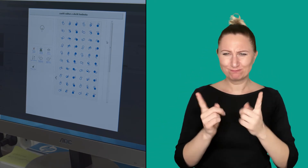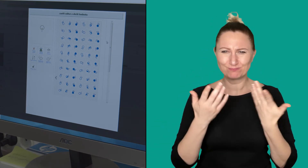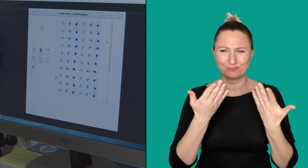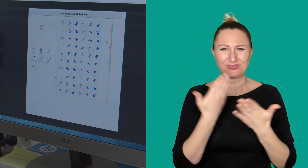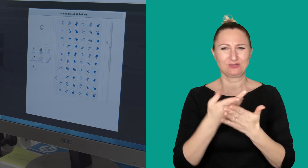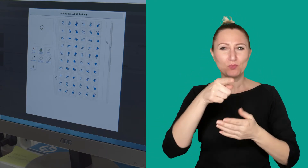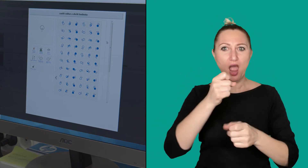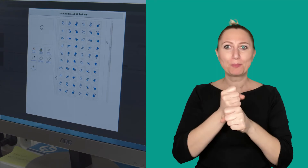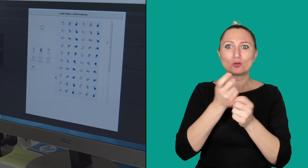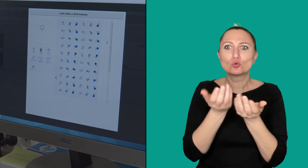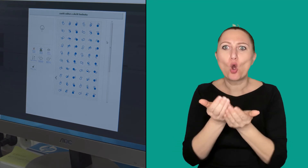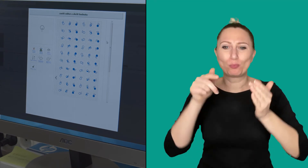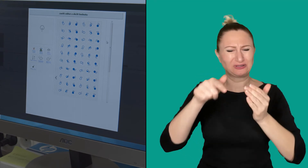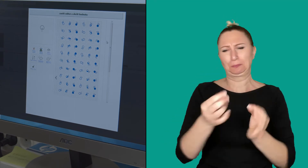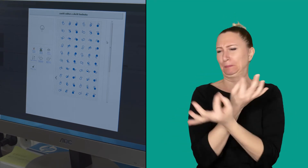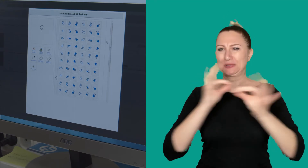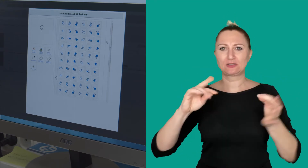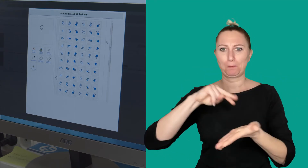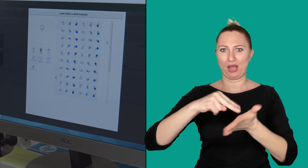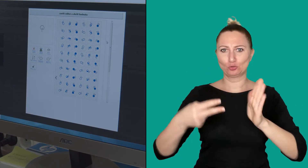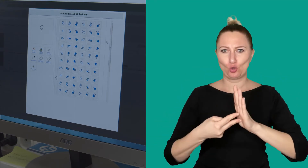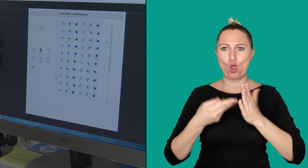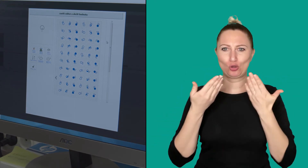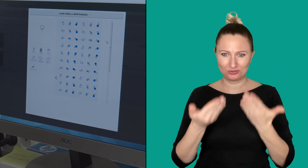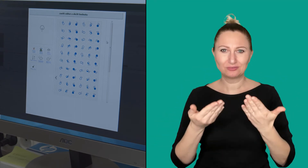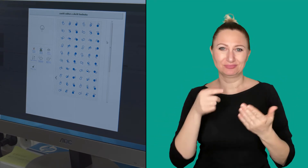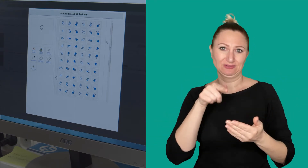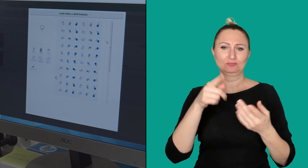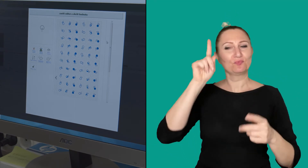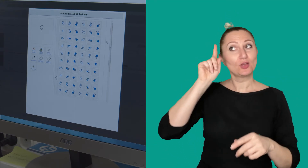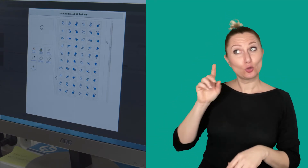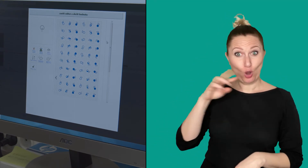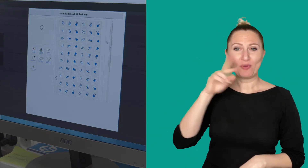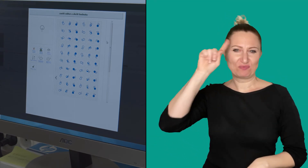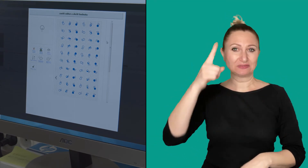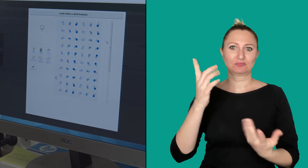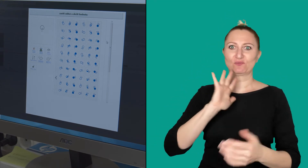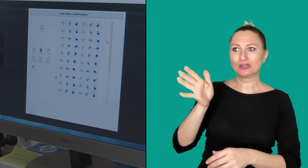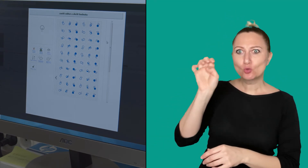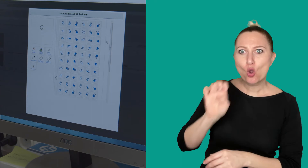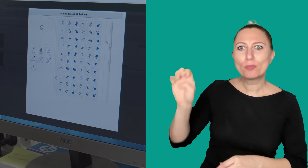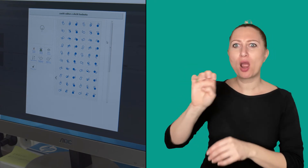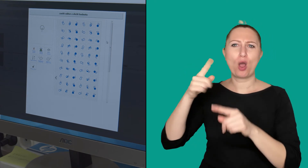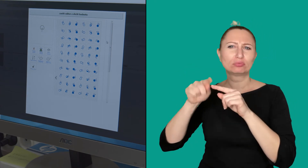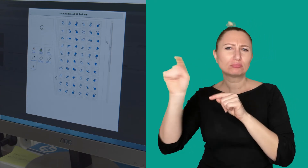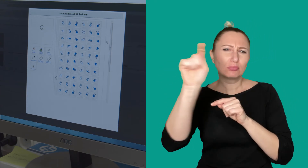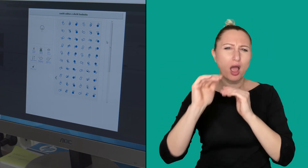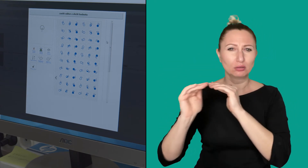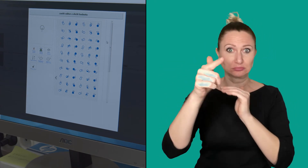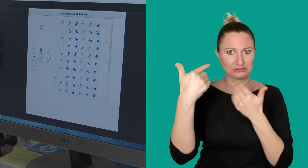Working with the corpus is the best method. Roman knows that in Western Europe and some countries